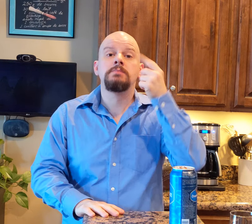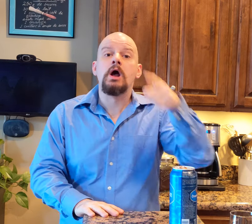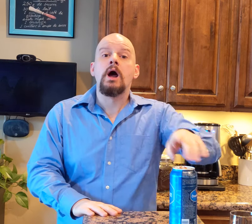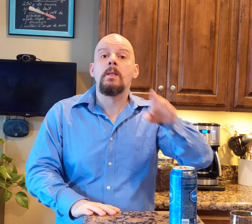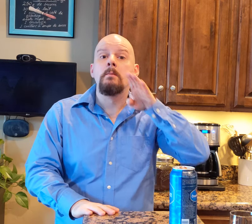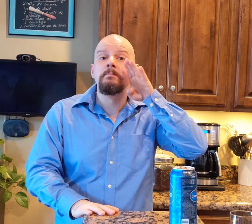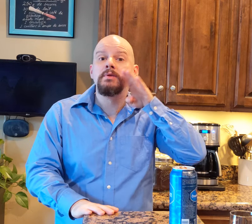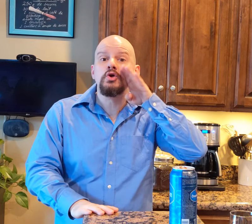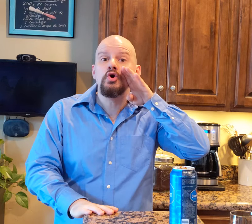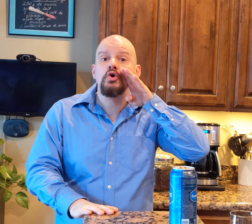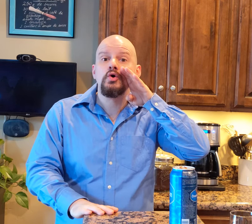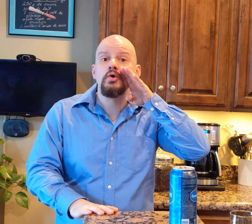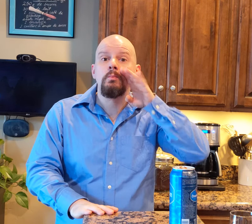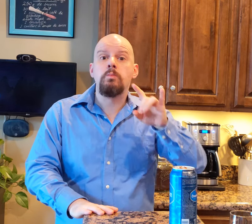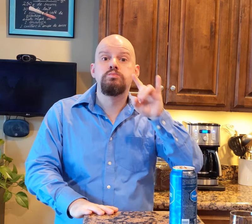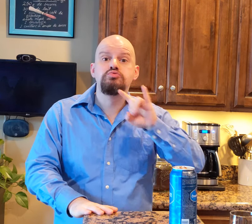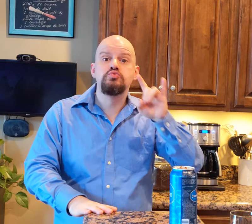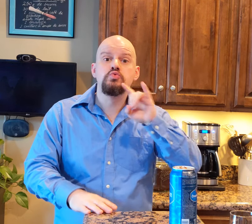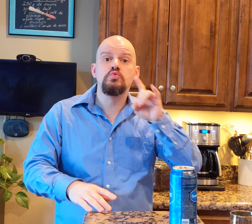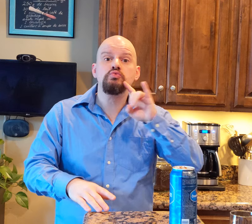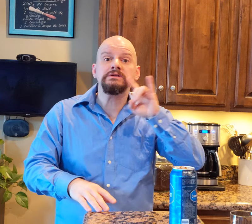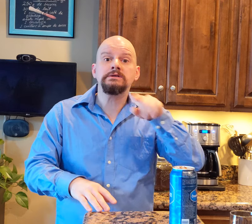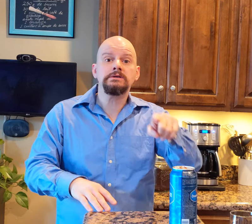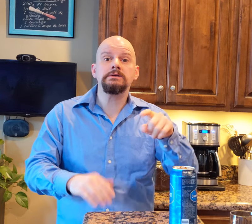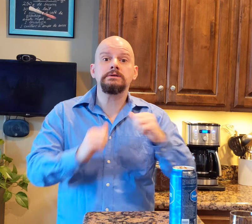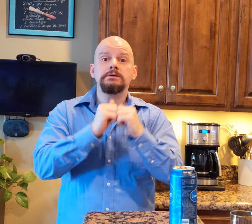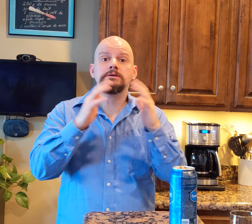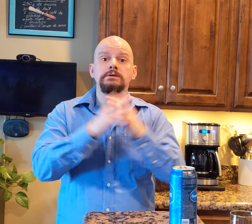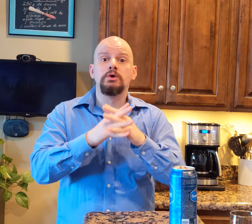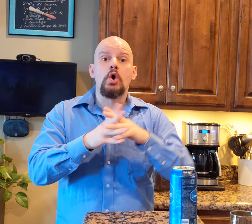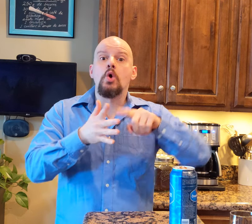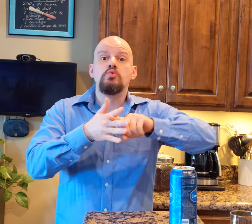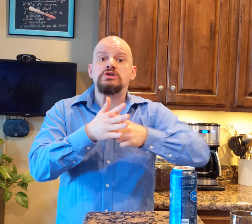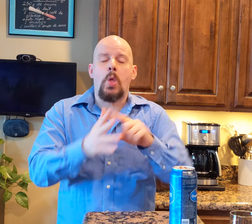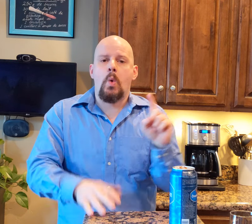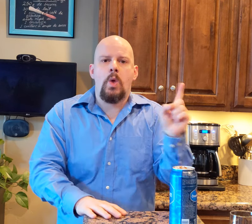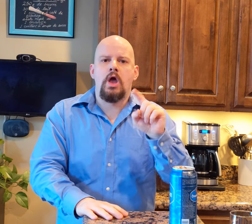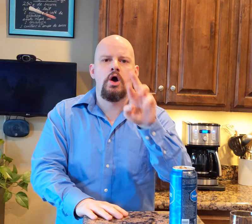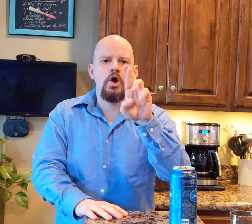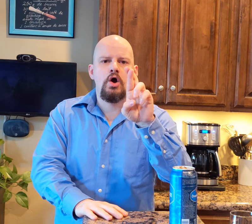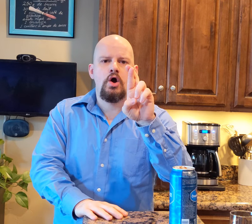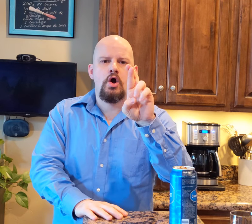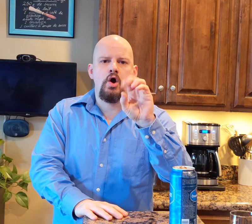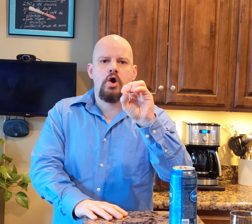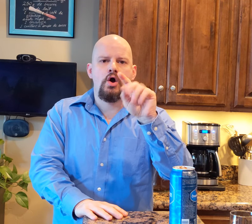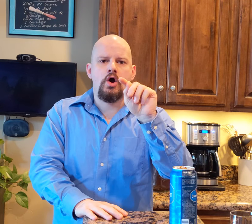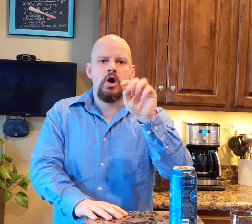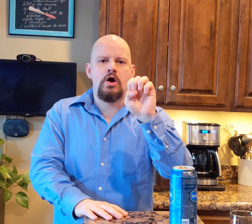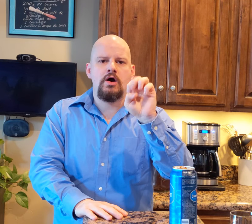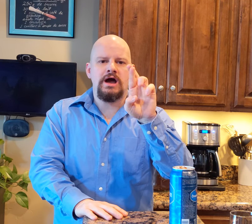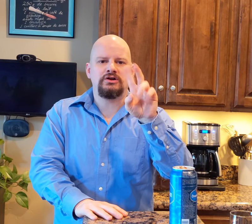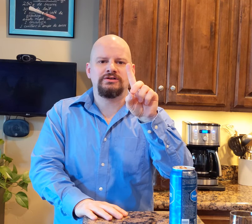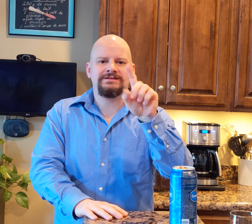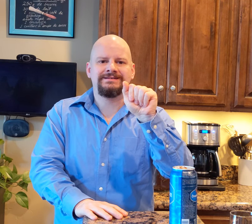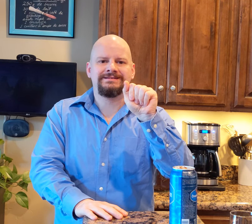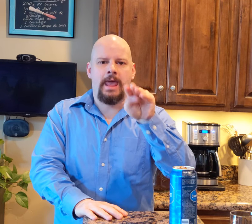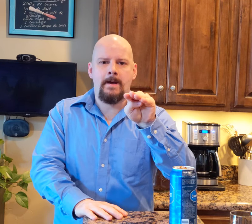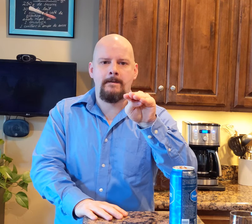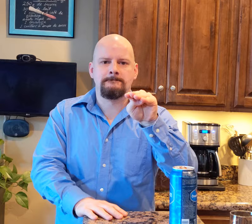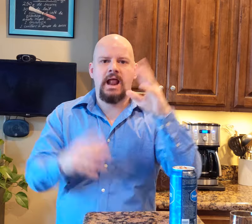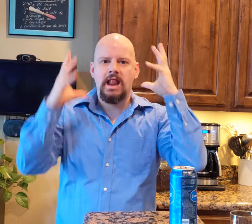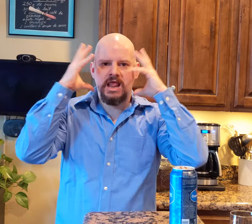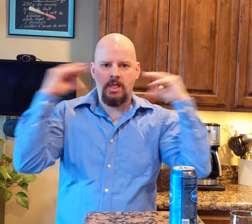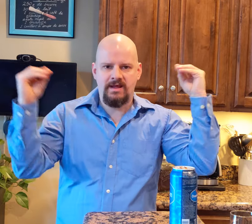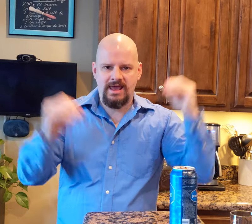The brewery opened up originally in Rotterdam, Netherlands.